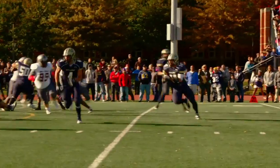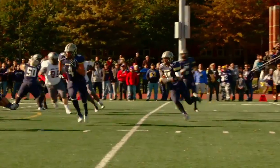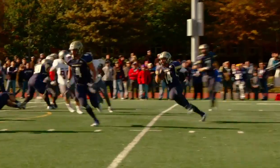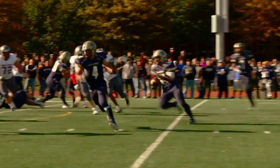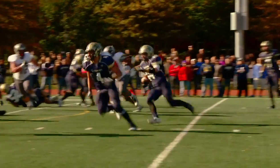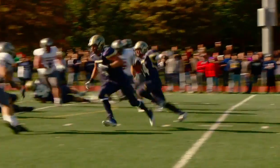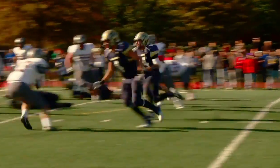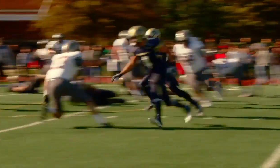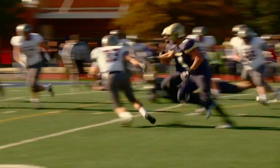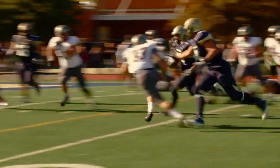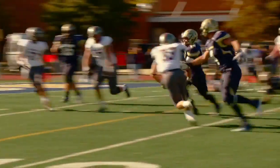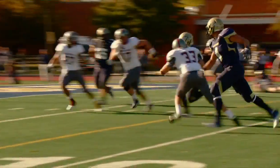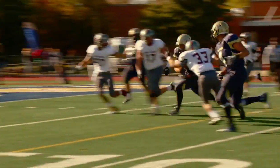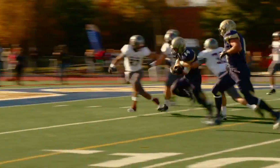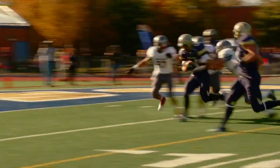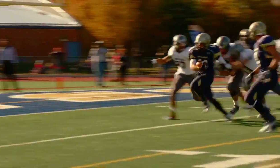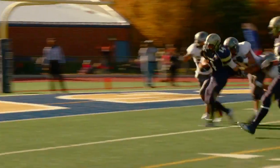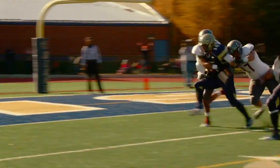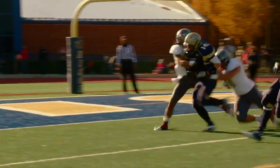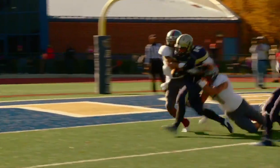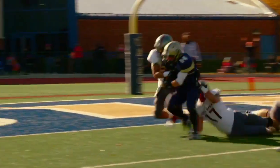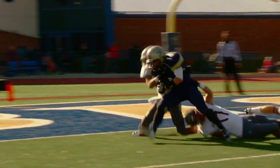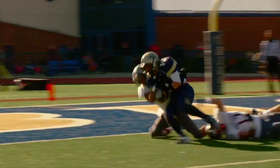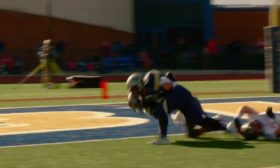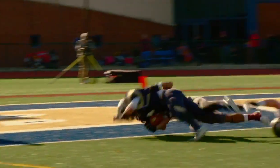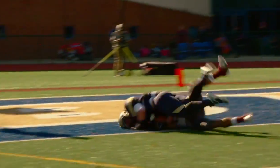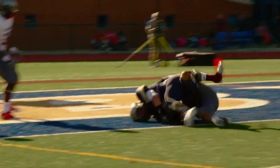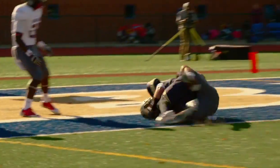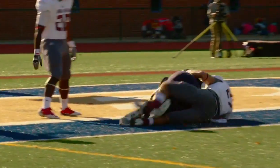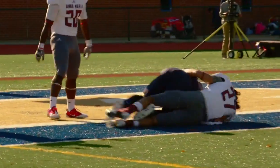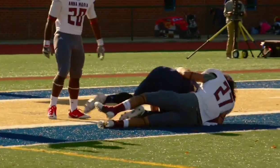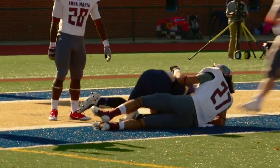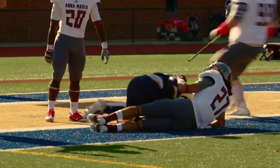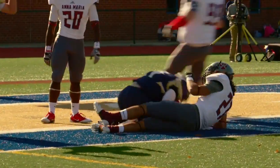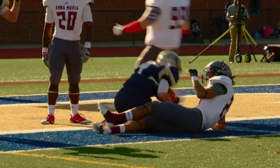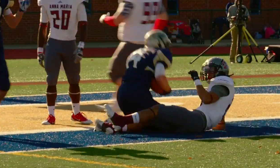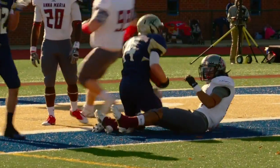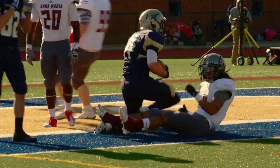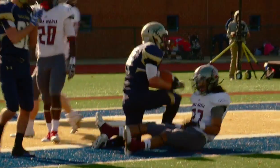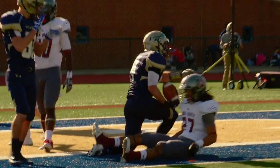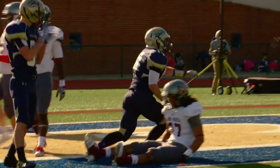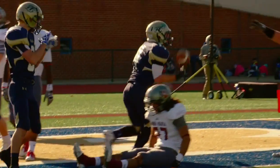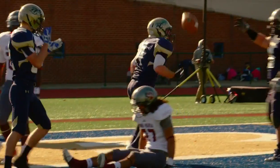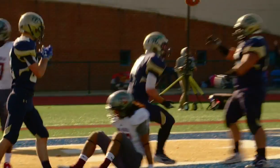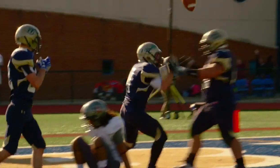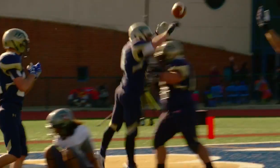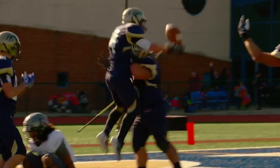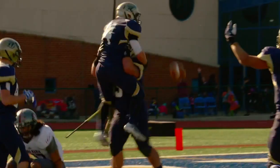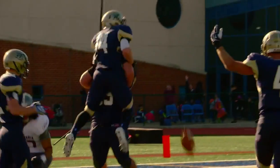A bare minimum roster of 54 has had it's challenges. Among them, integrating players.